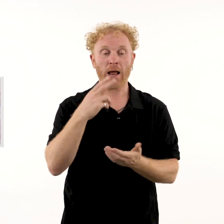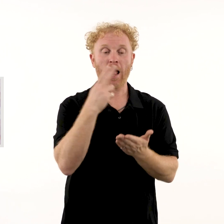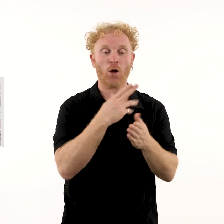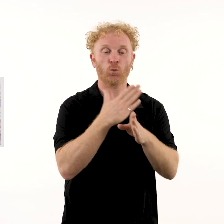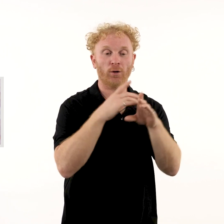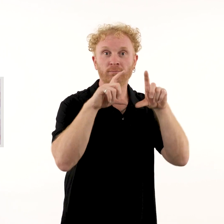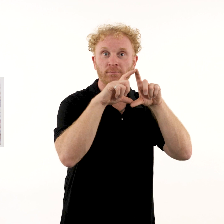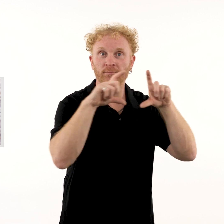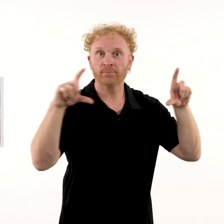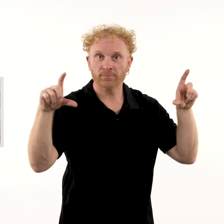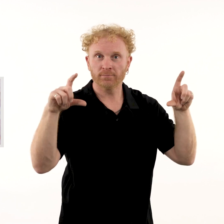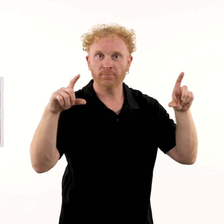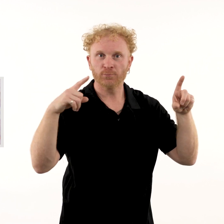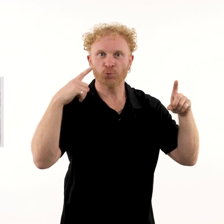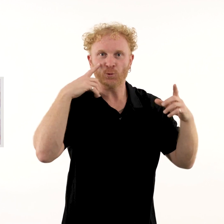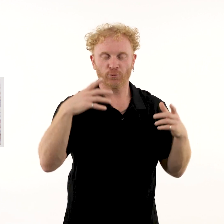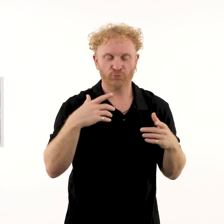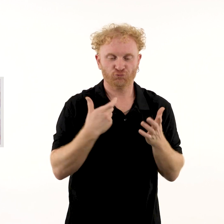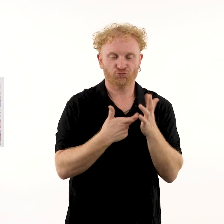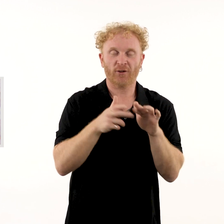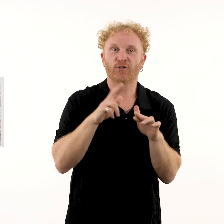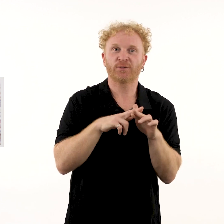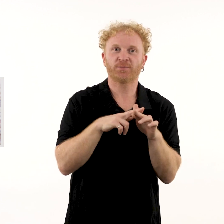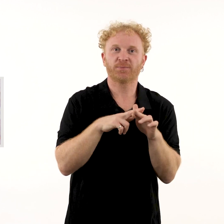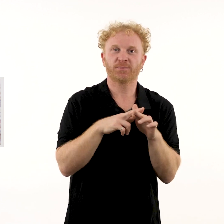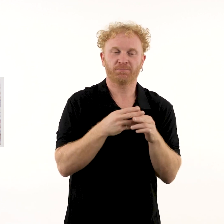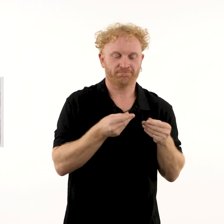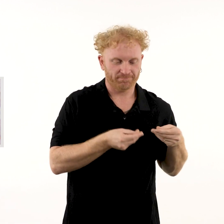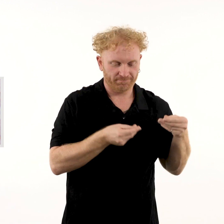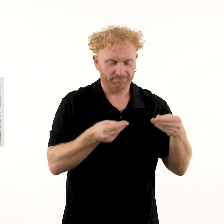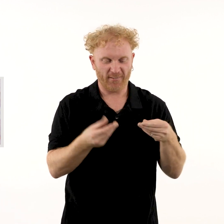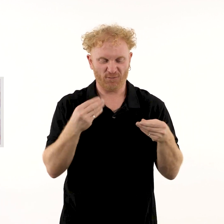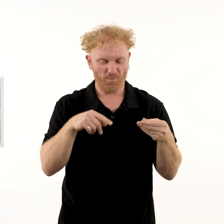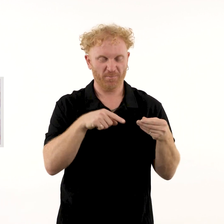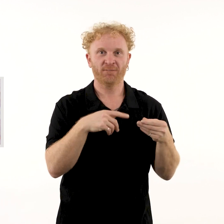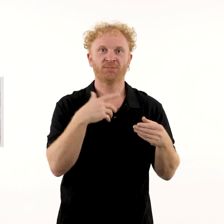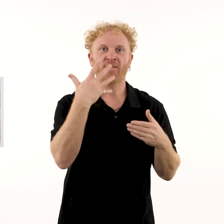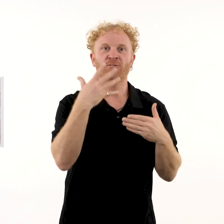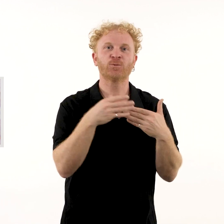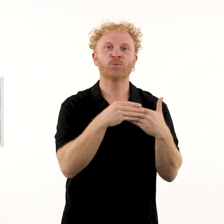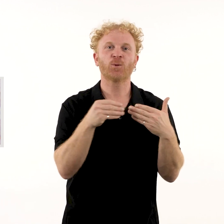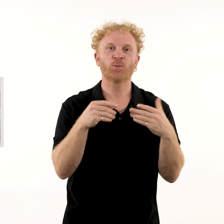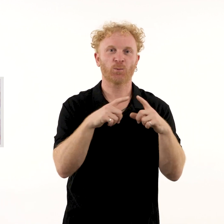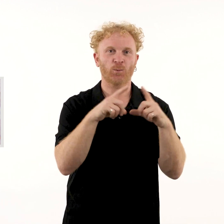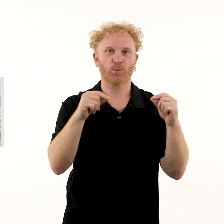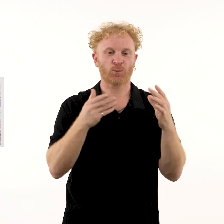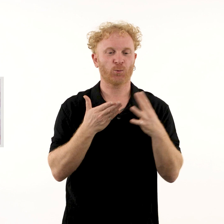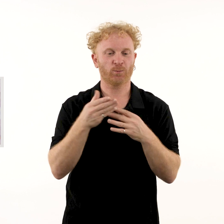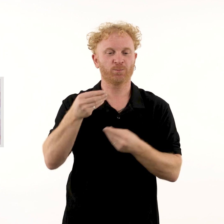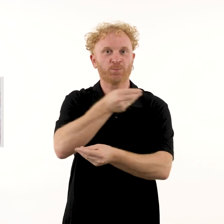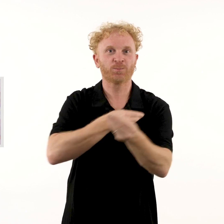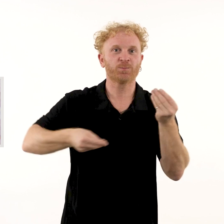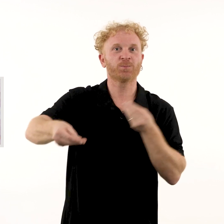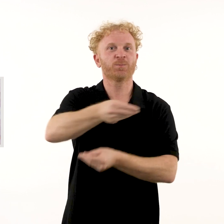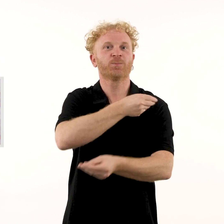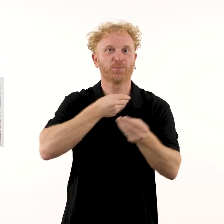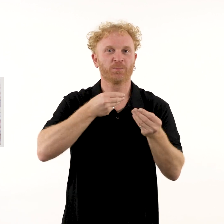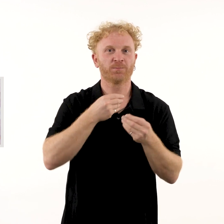‘This artwork makes passing reference to the five-dollar note in circulation.